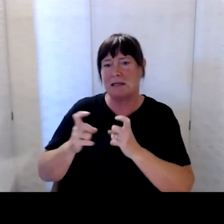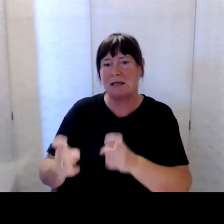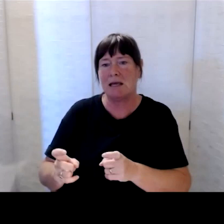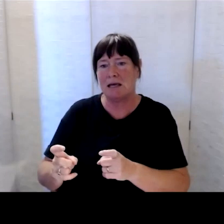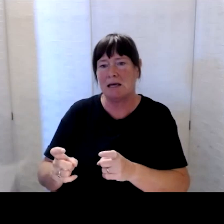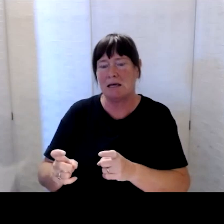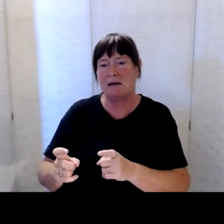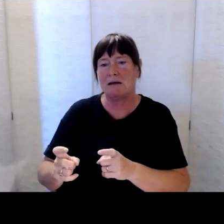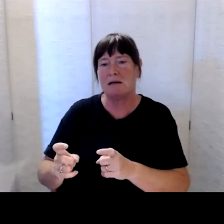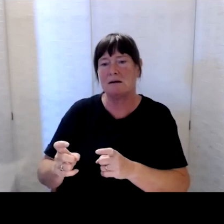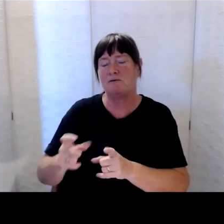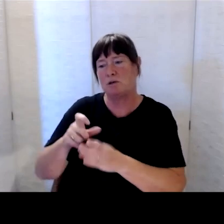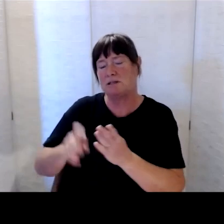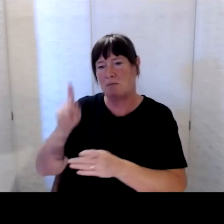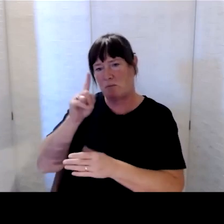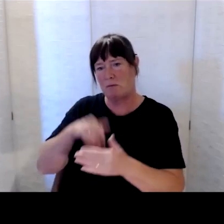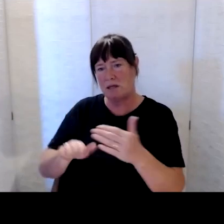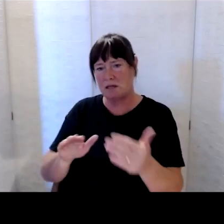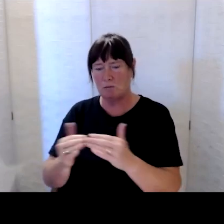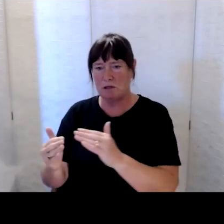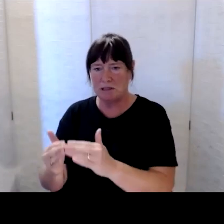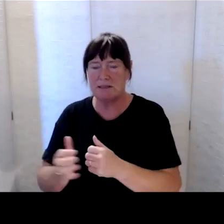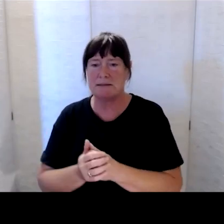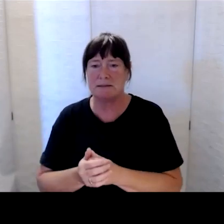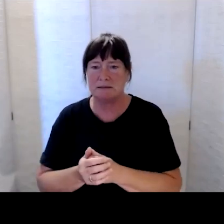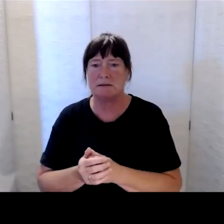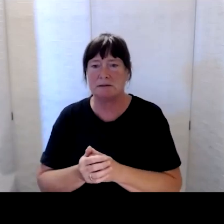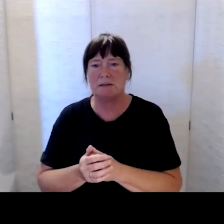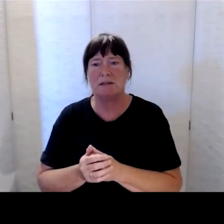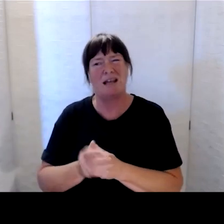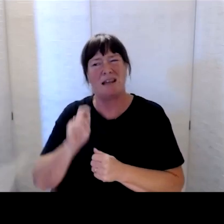and we expect that this will continue for months to come.